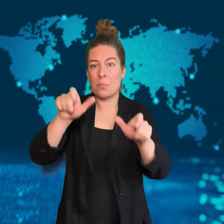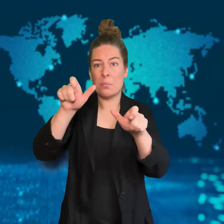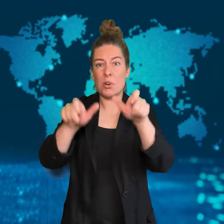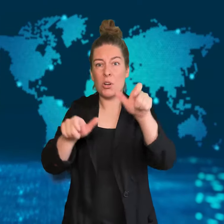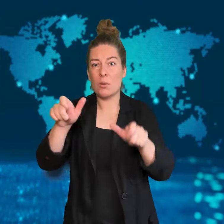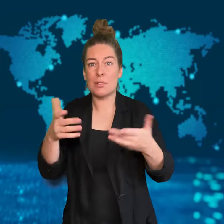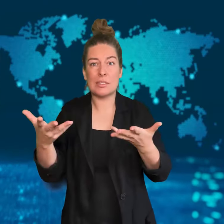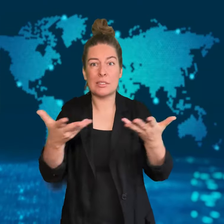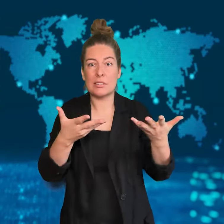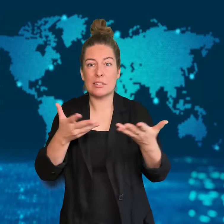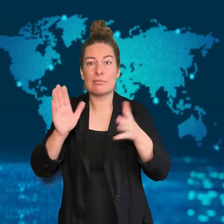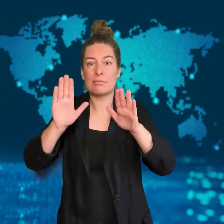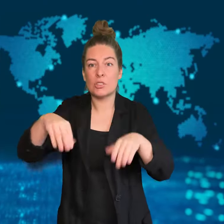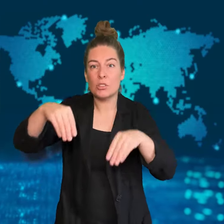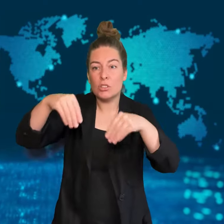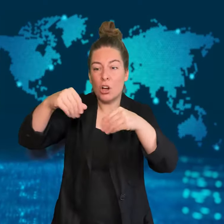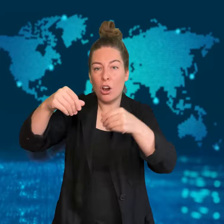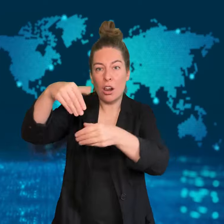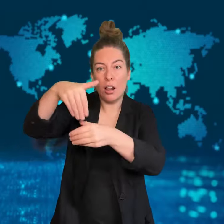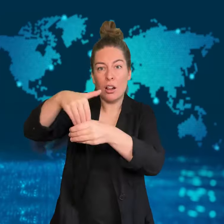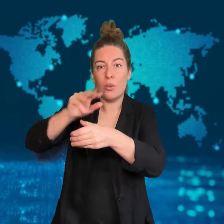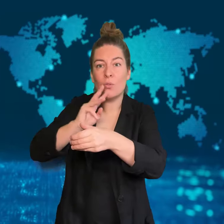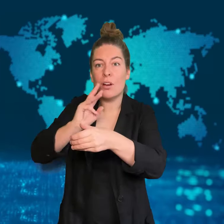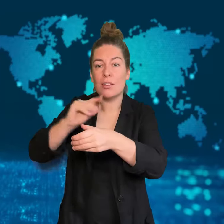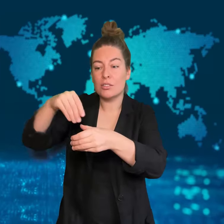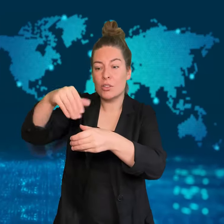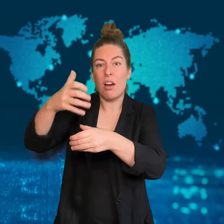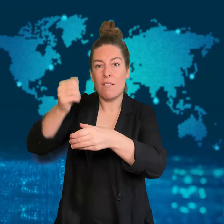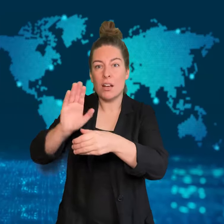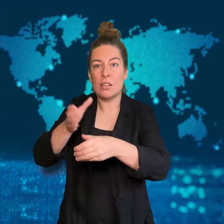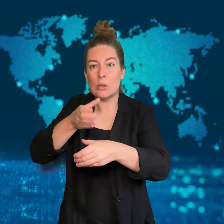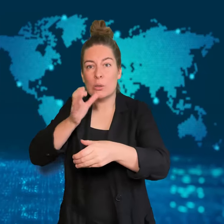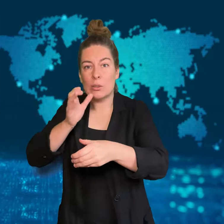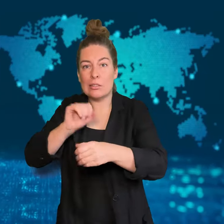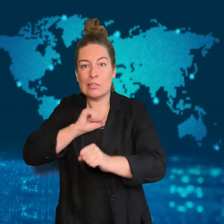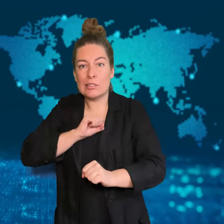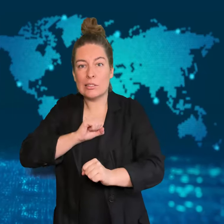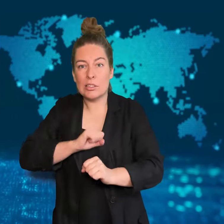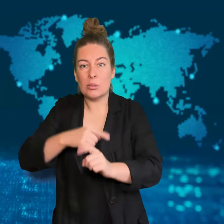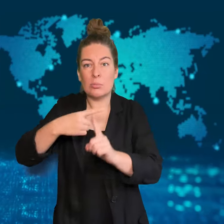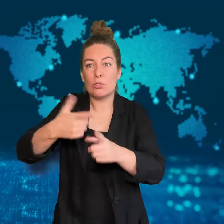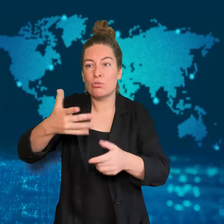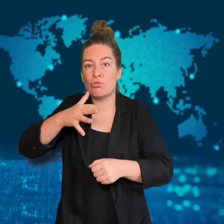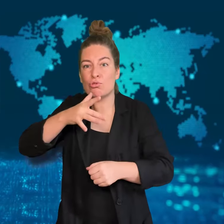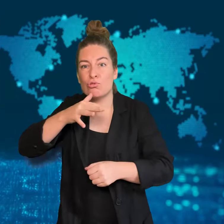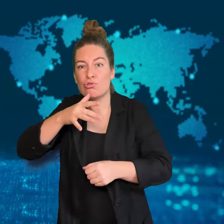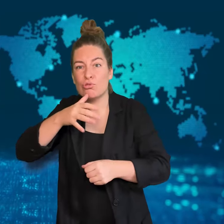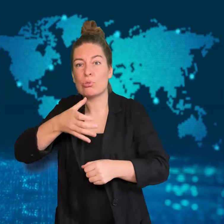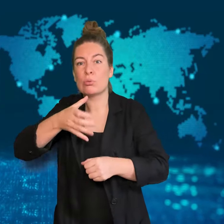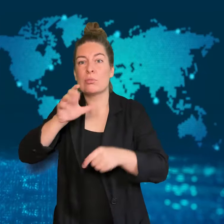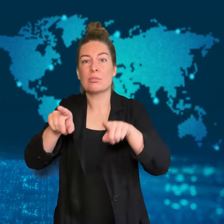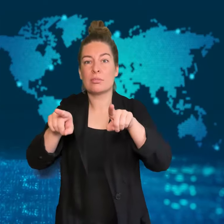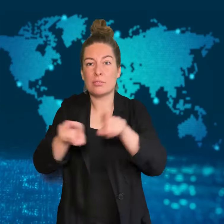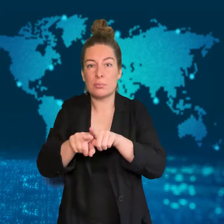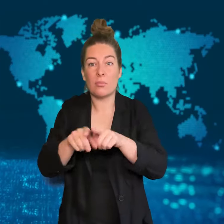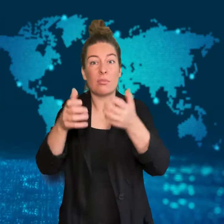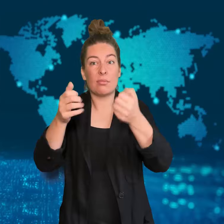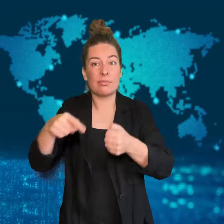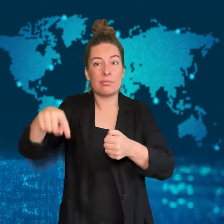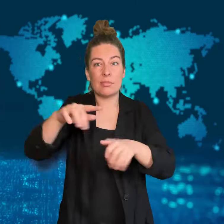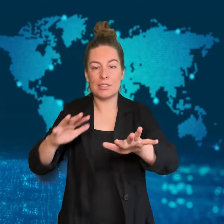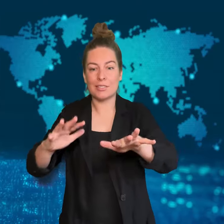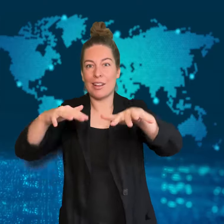Some people are drinking salty or dirty water.